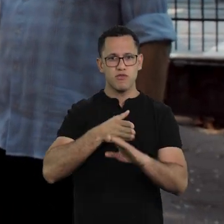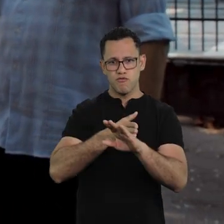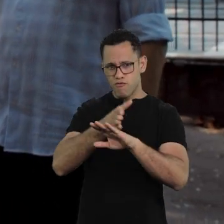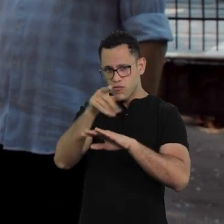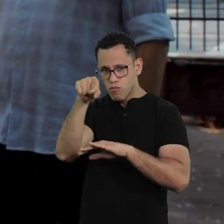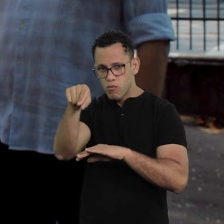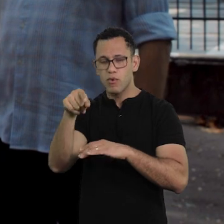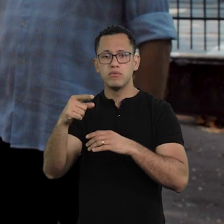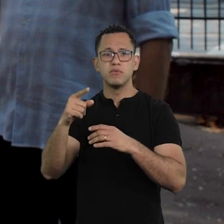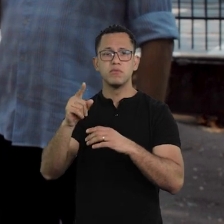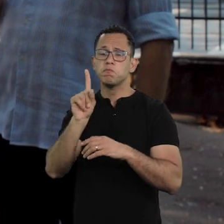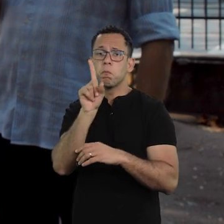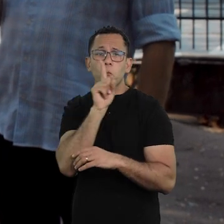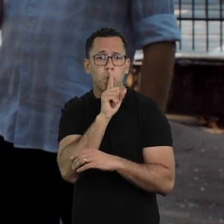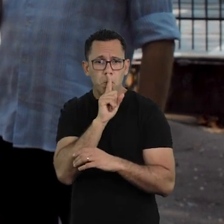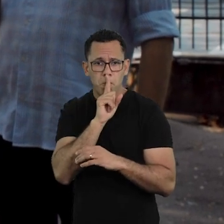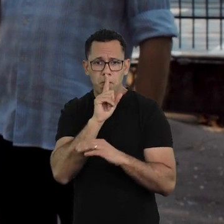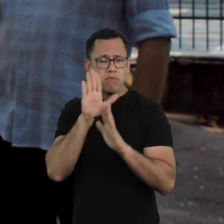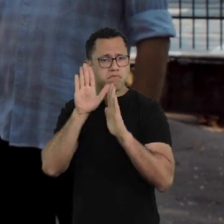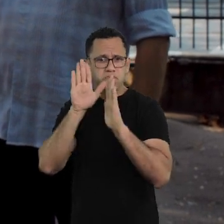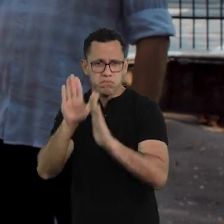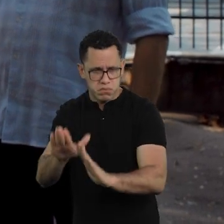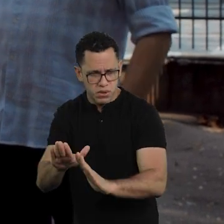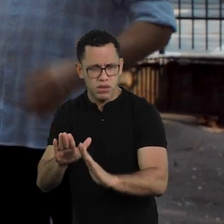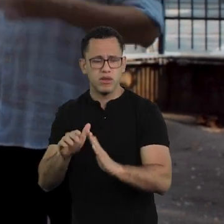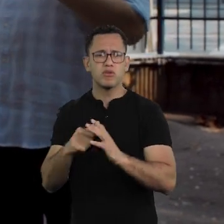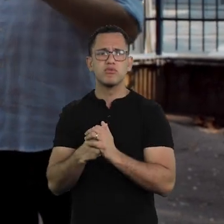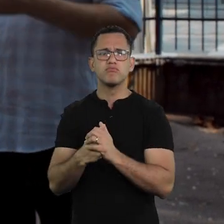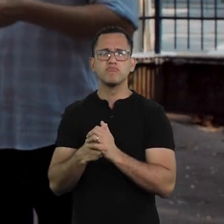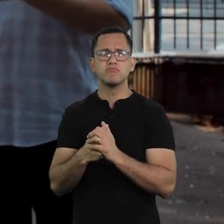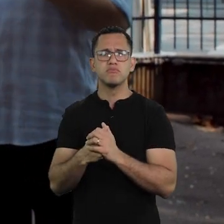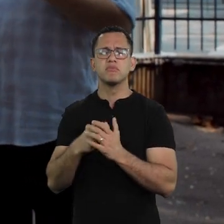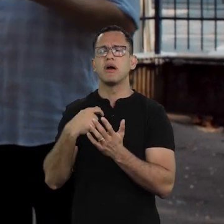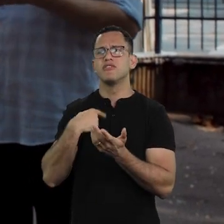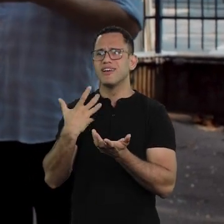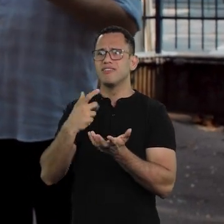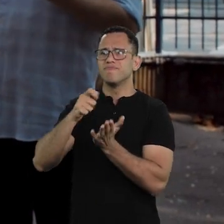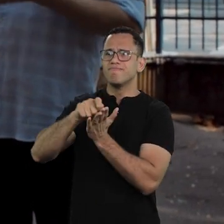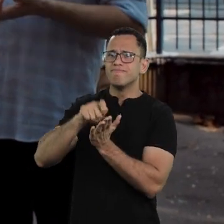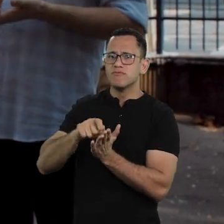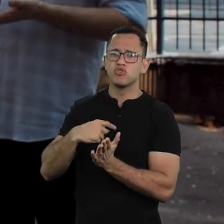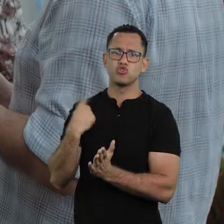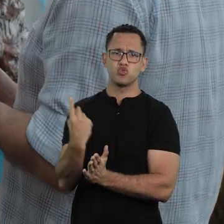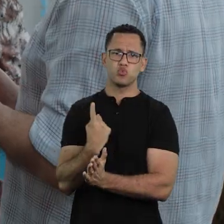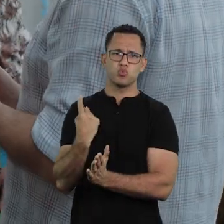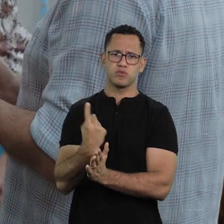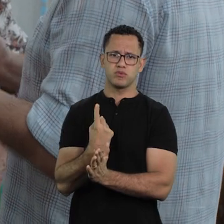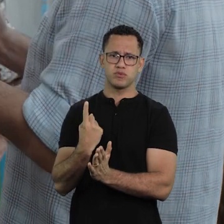So, I go to Goncalves and I'm isolated there, because I feel like it, isolated for a time to write.